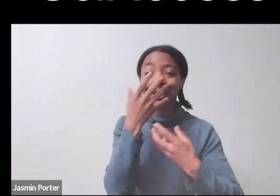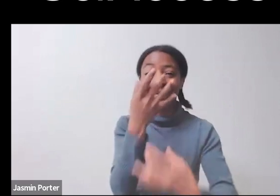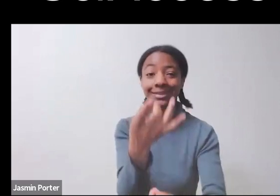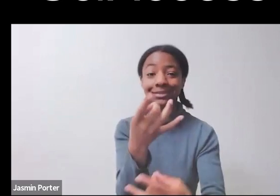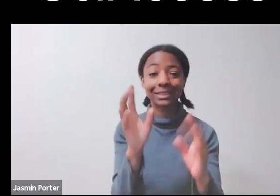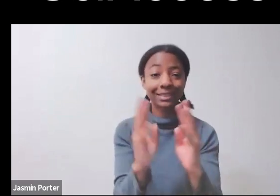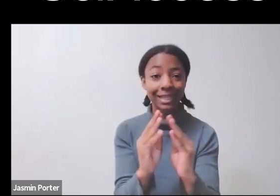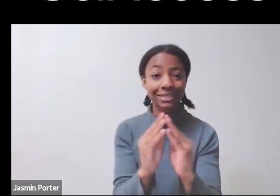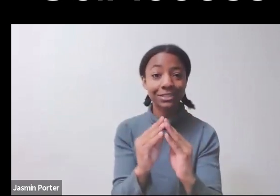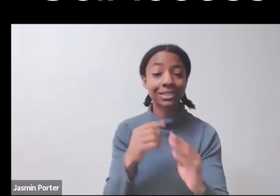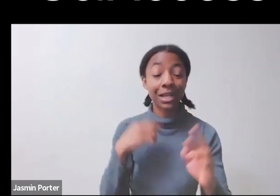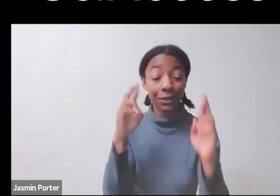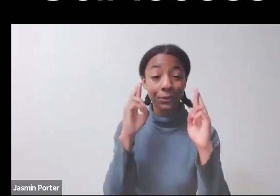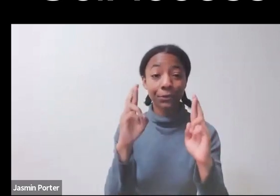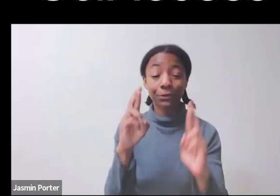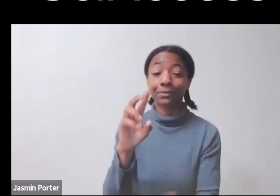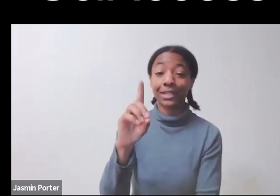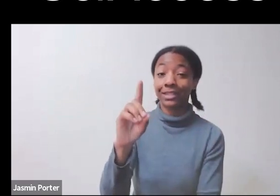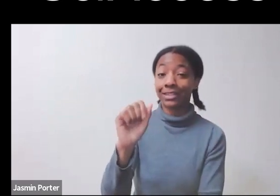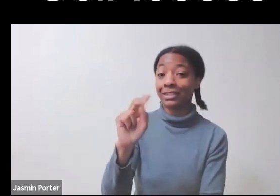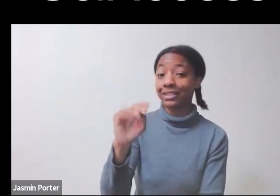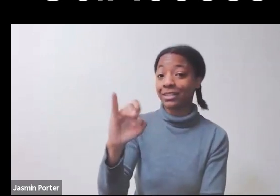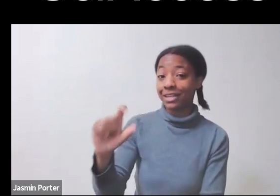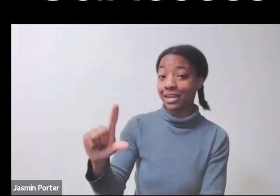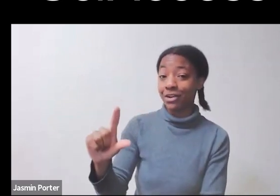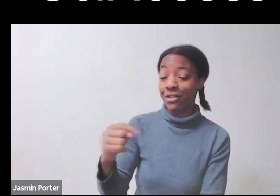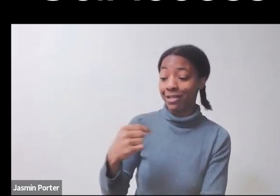and add to what you all are learning today.